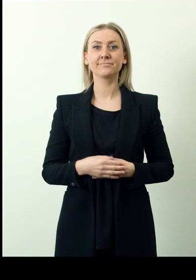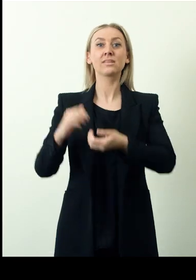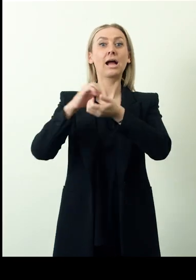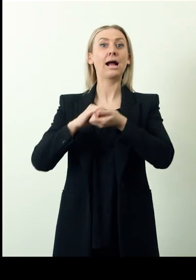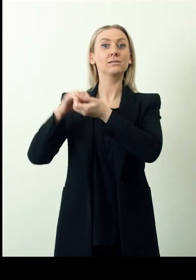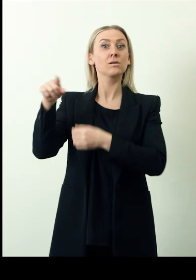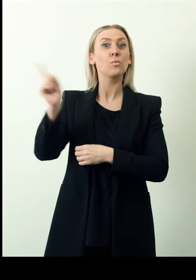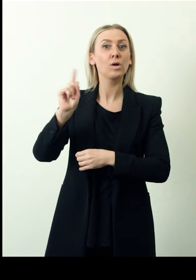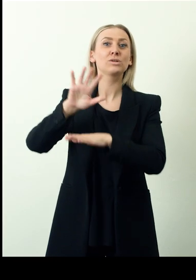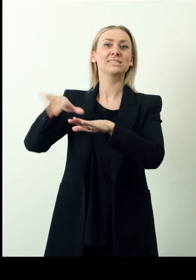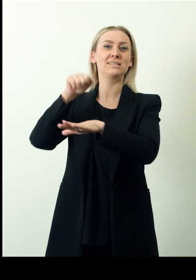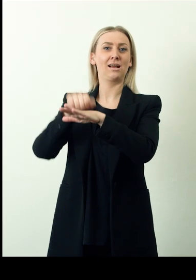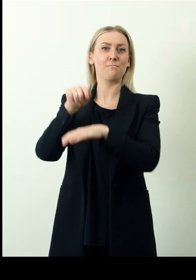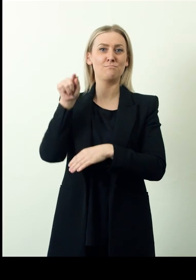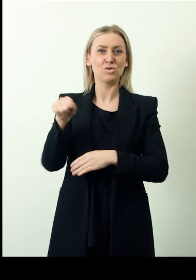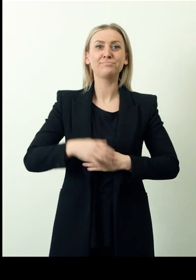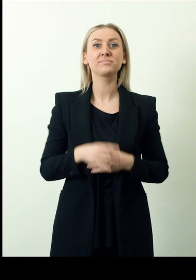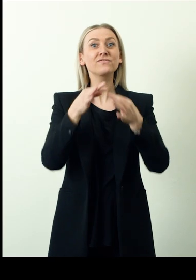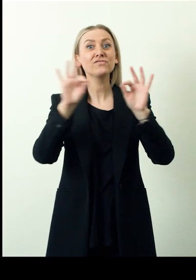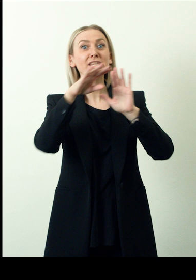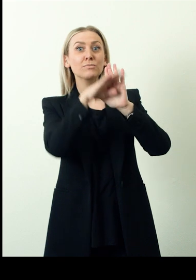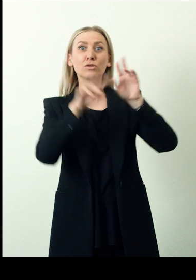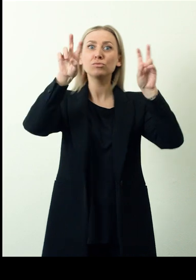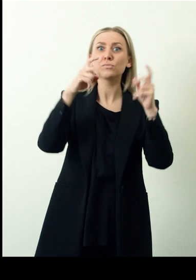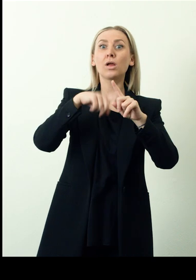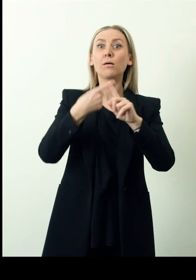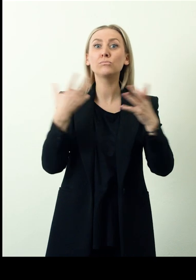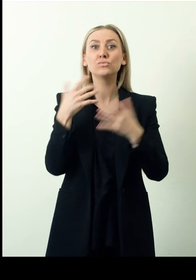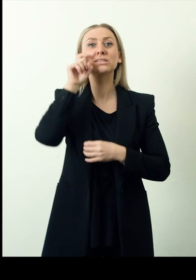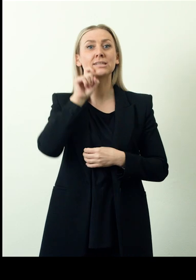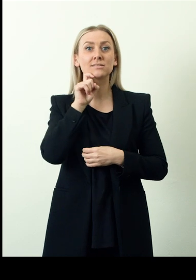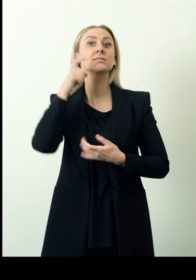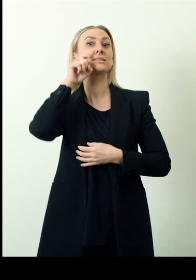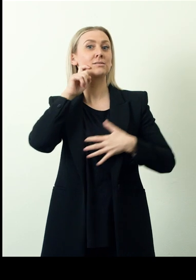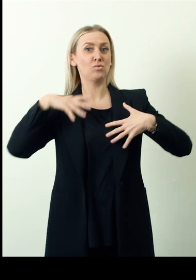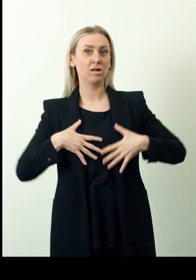DisOrdinary Love is a free program that addresses issues around sex and sexuality through online workshops